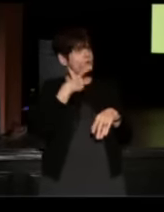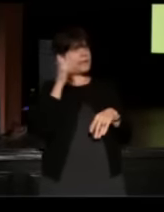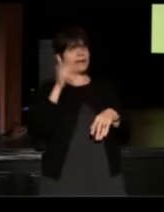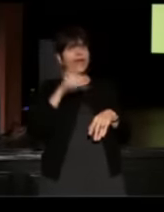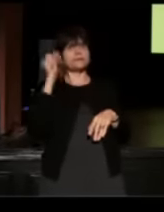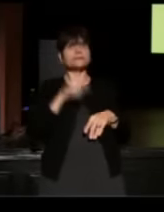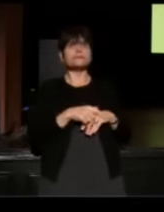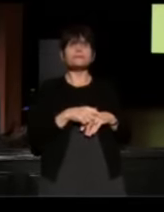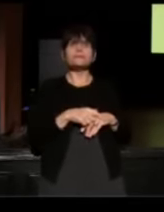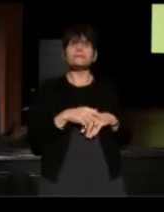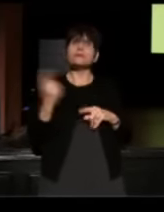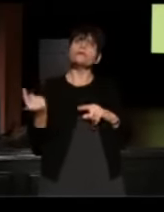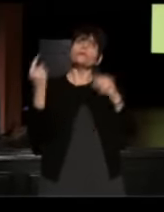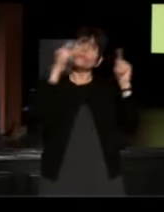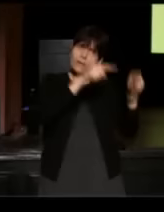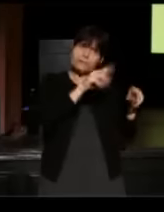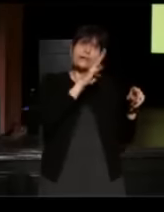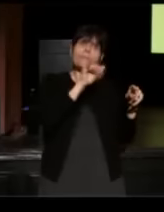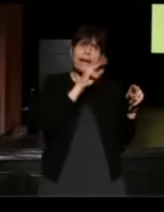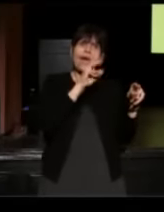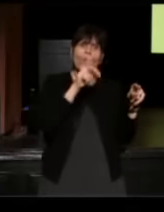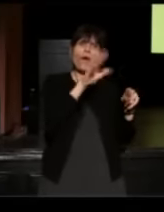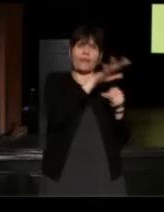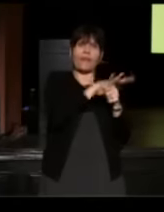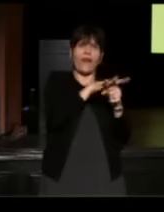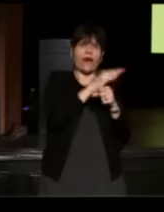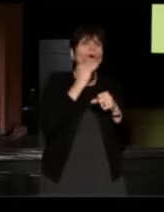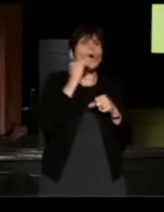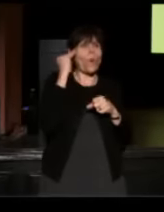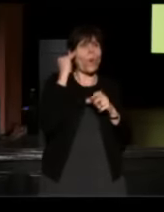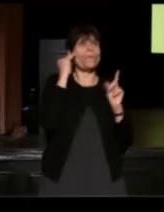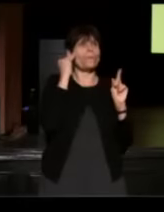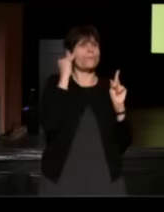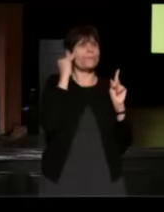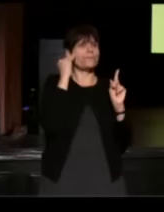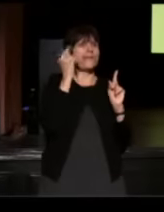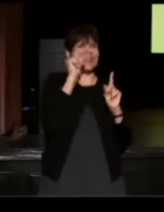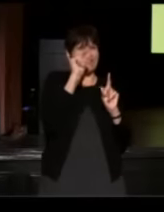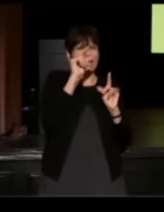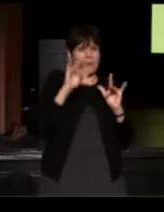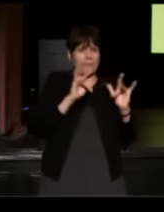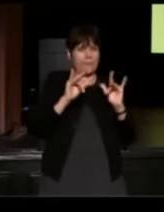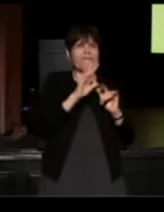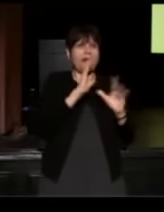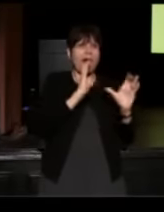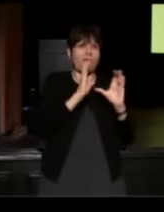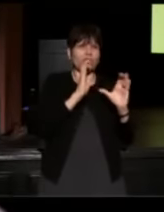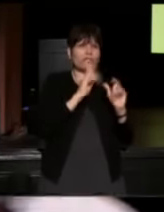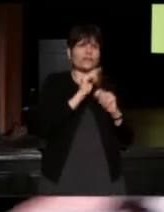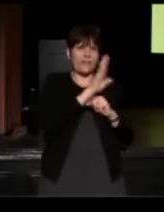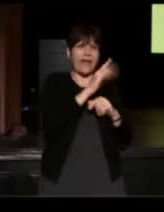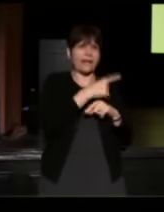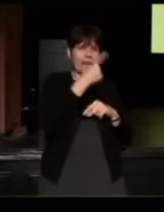And we went to Bayridge and this is a little bit of the conversation that they had that day.